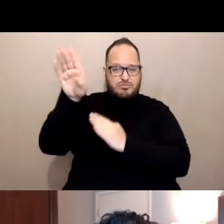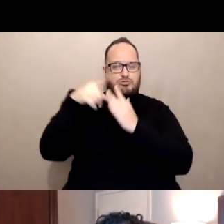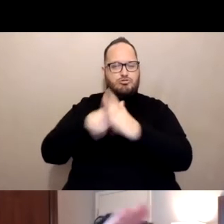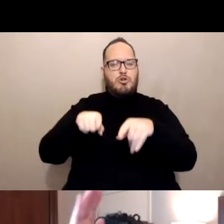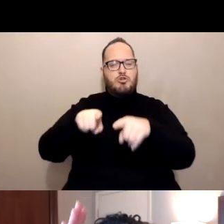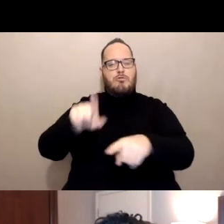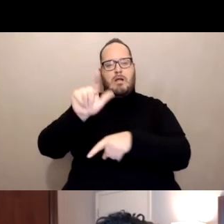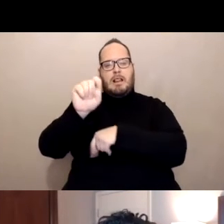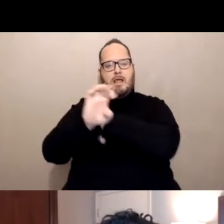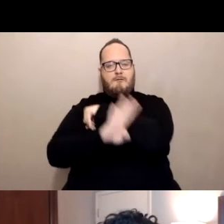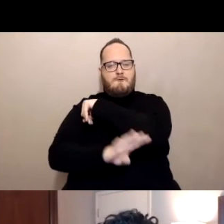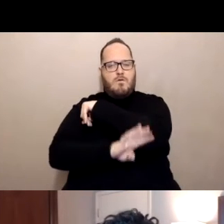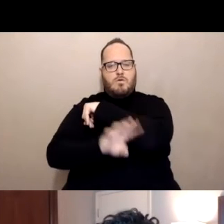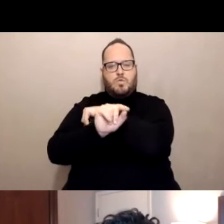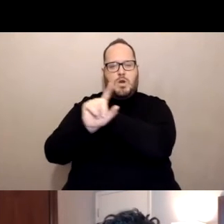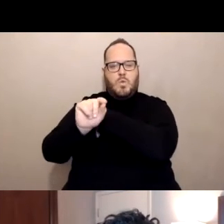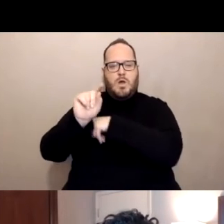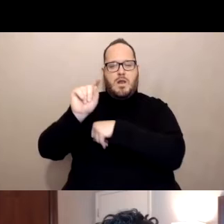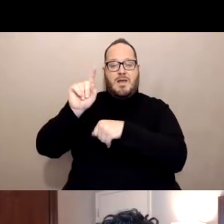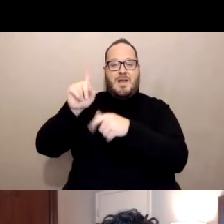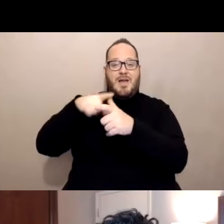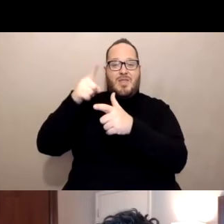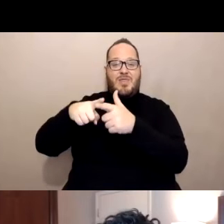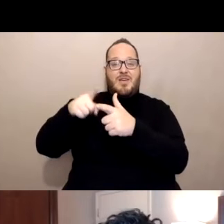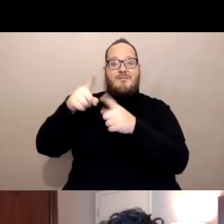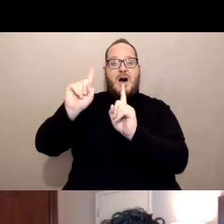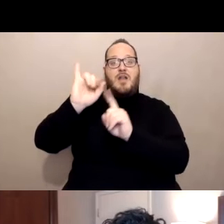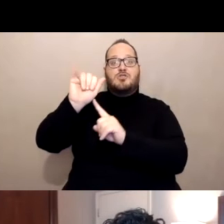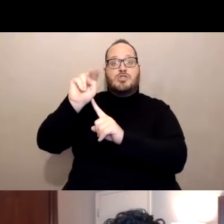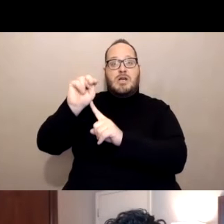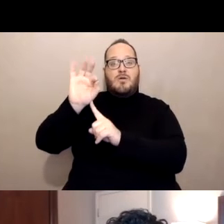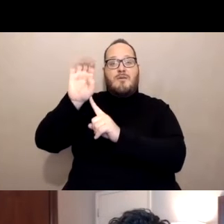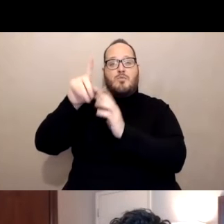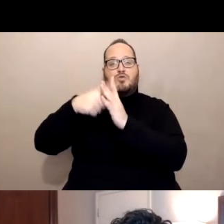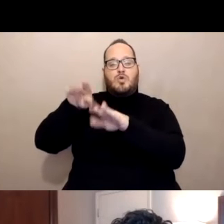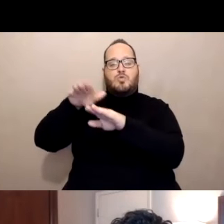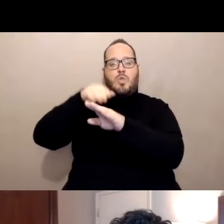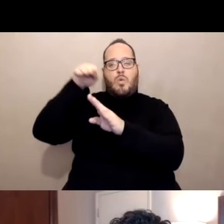and then slowly ramping down in January and February of 2021.